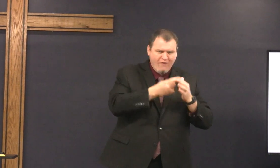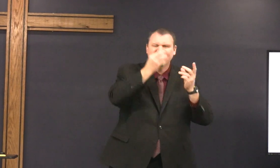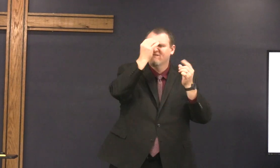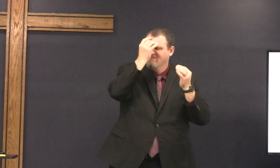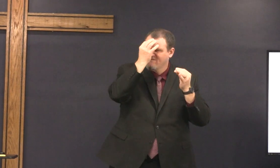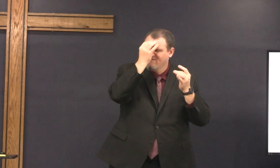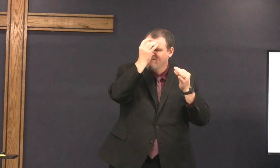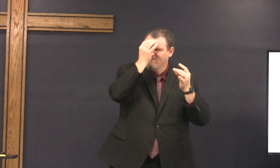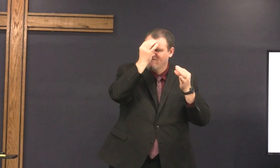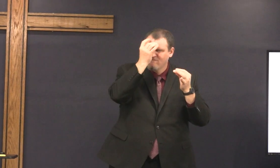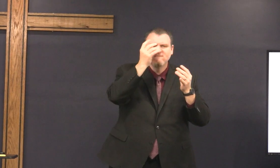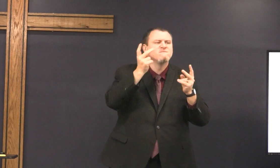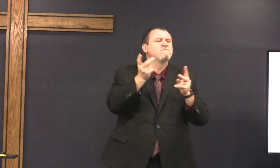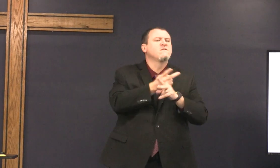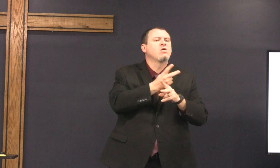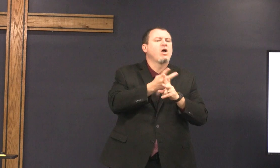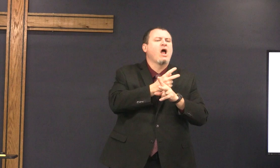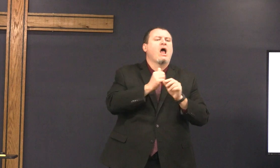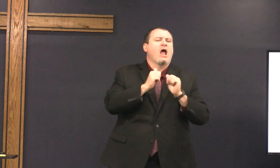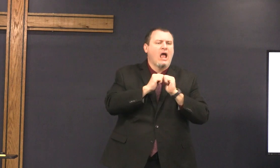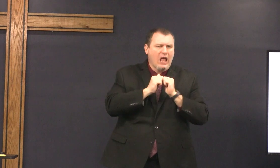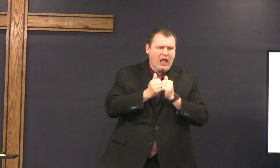so they started trying to figure out